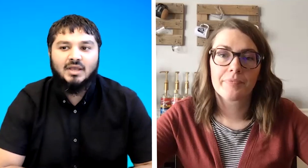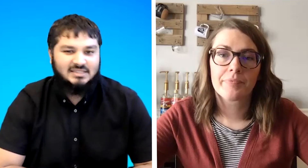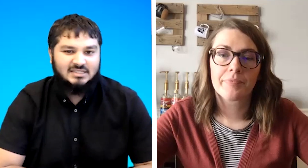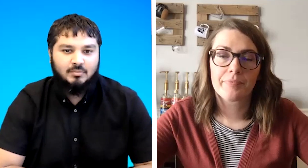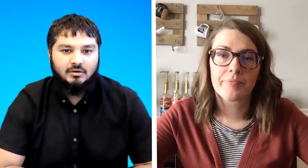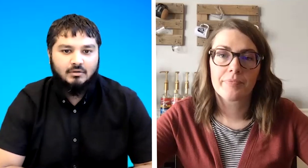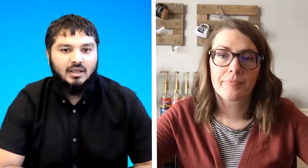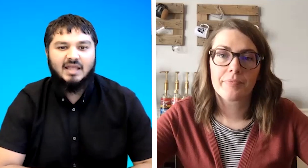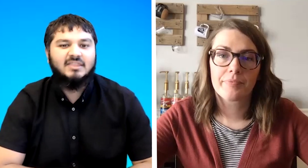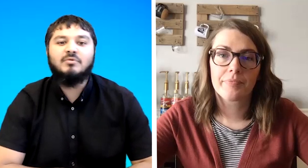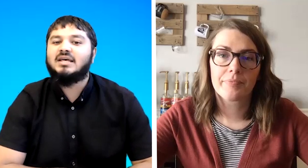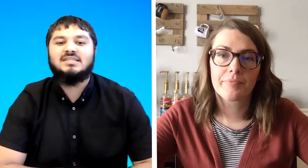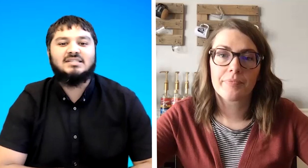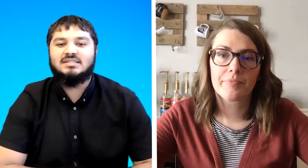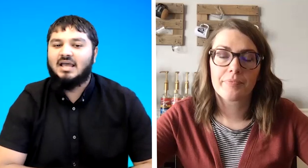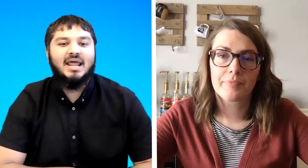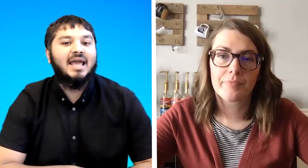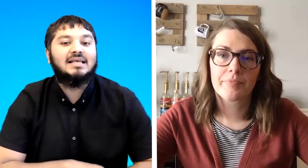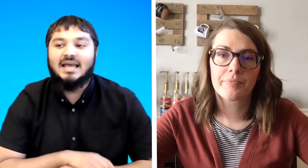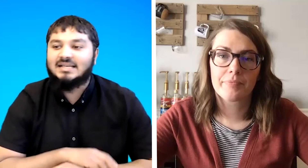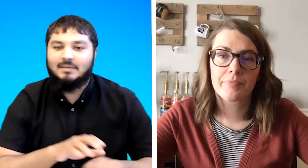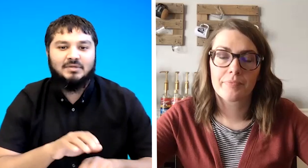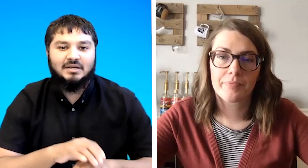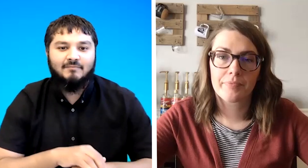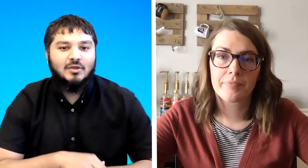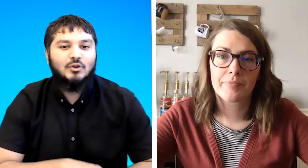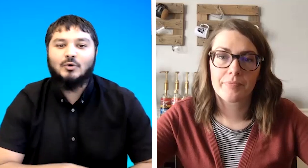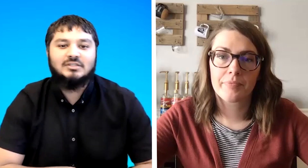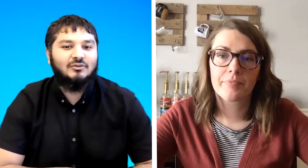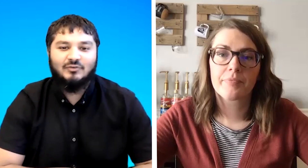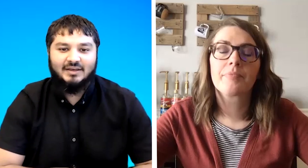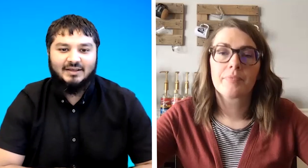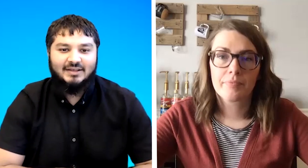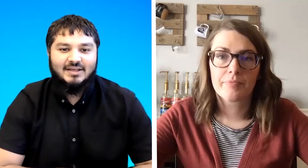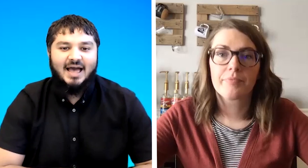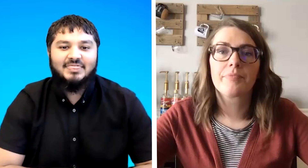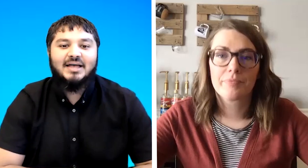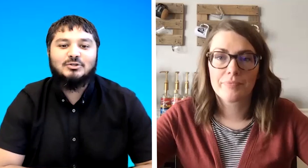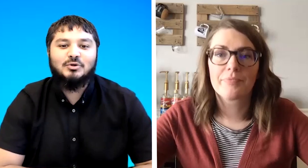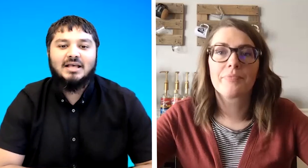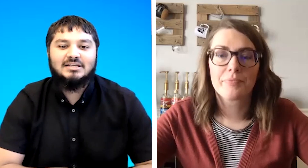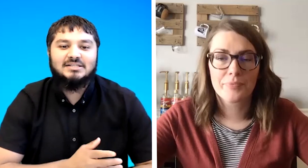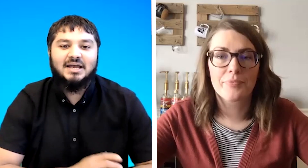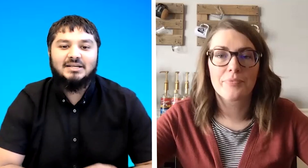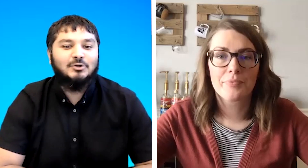assessment and they've been assessed and accepted no certificate and that student has decided not